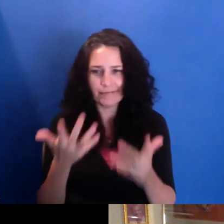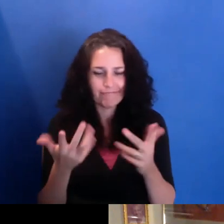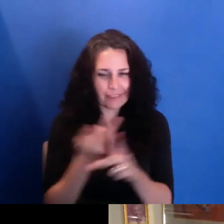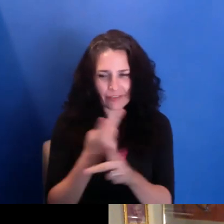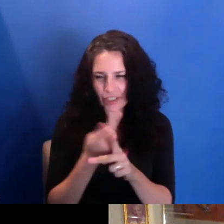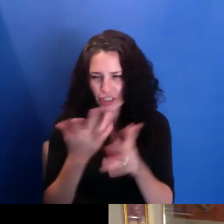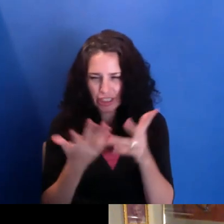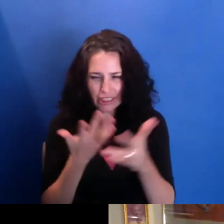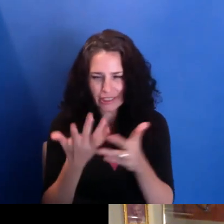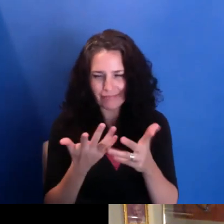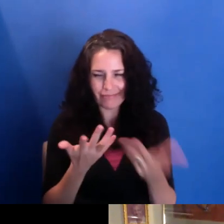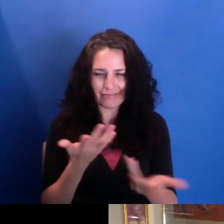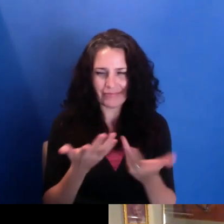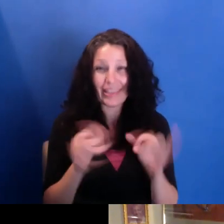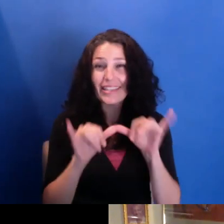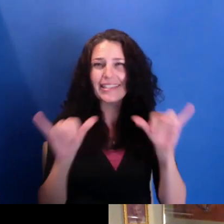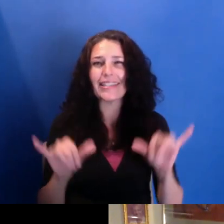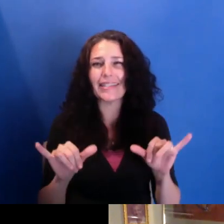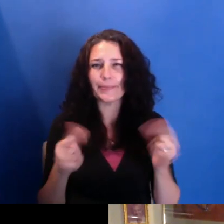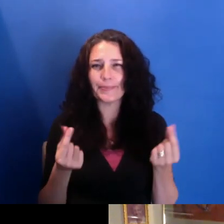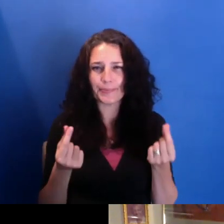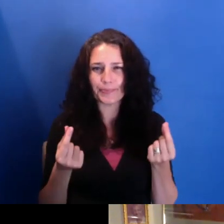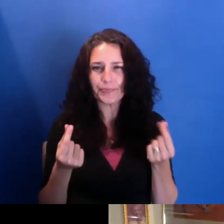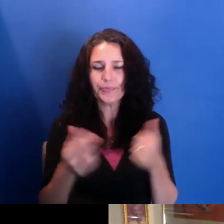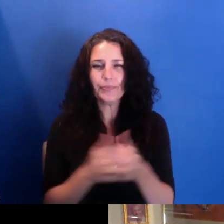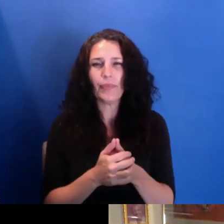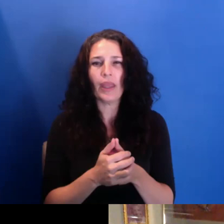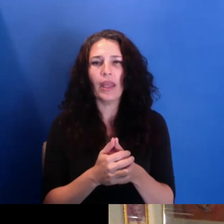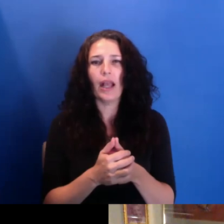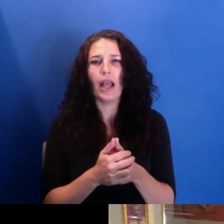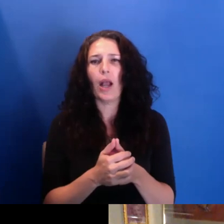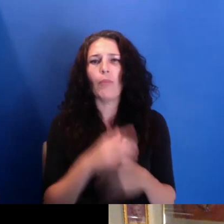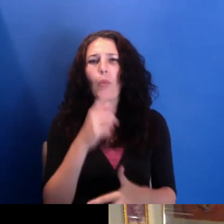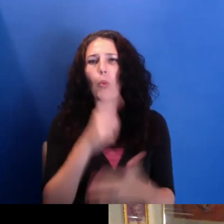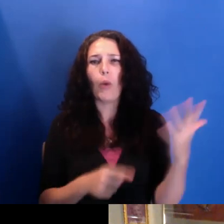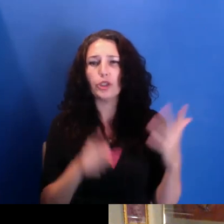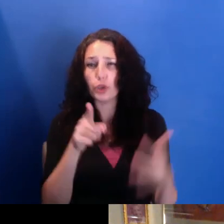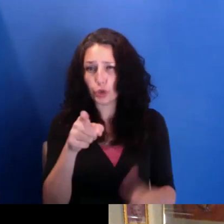feeling, or what had been some of the systemic obstacles